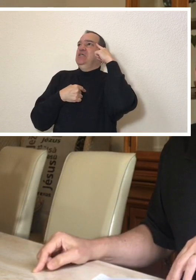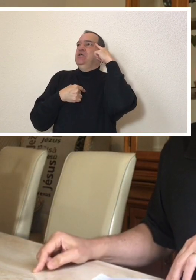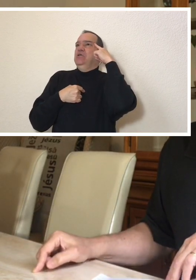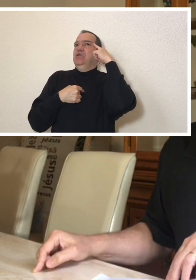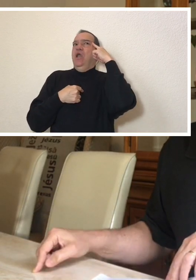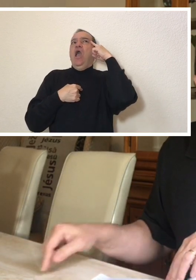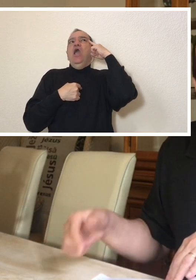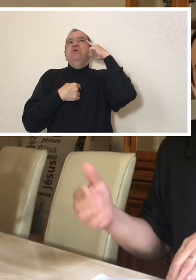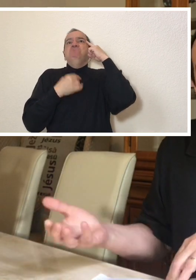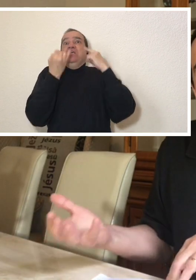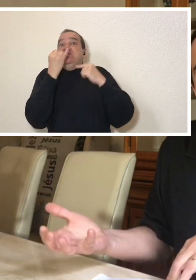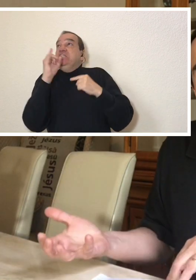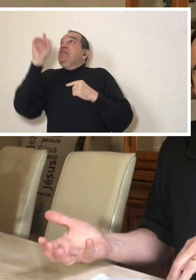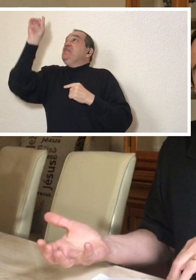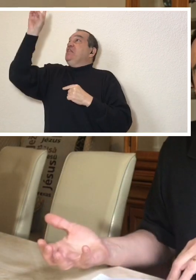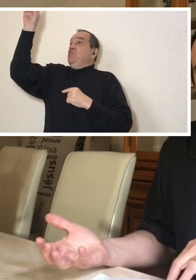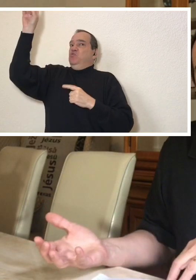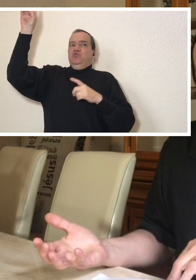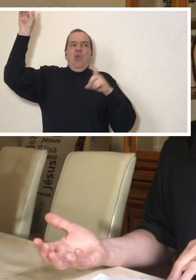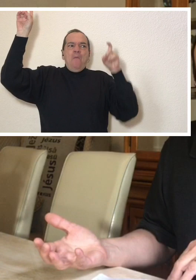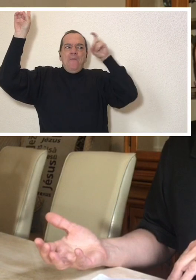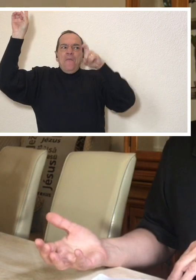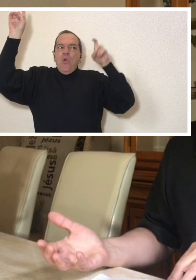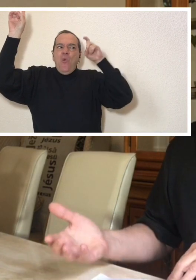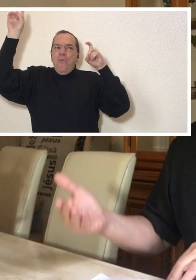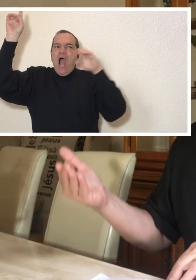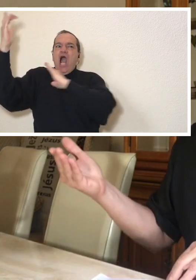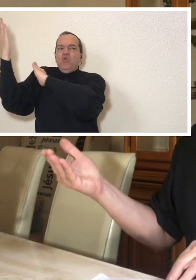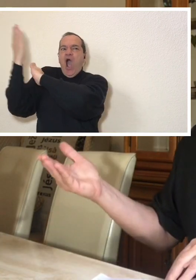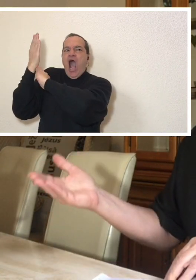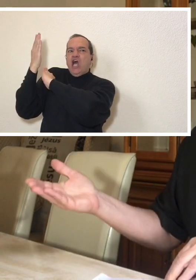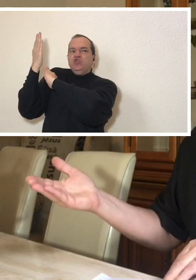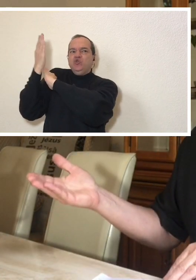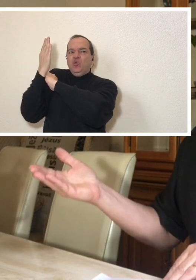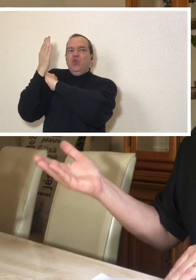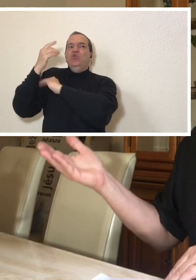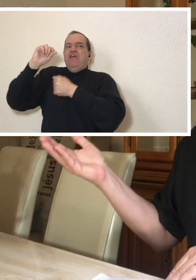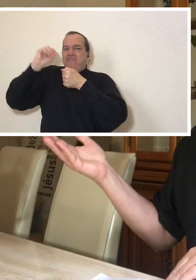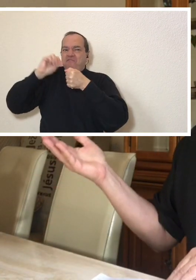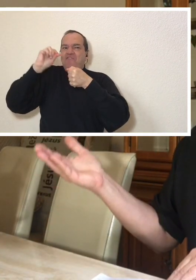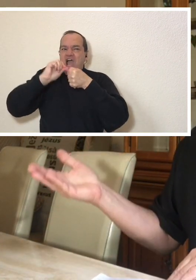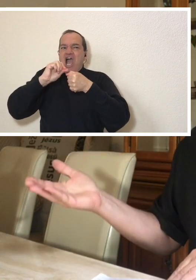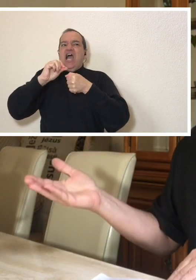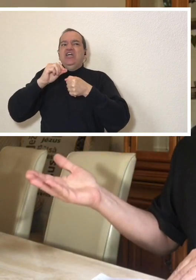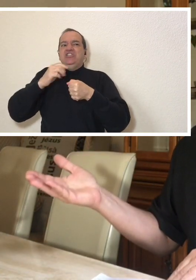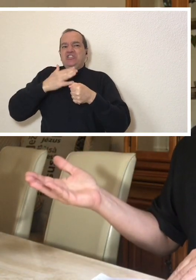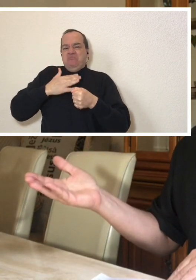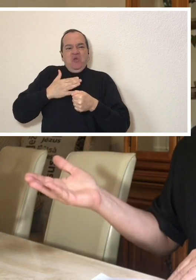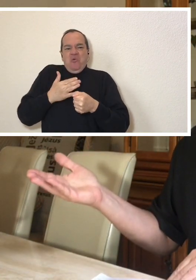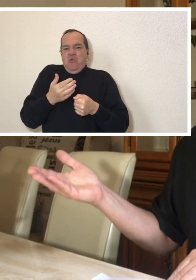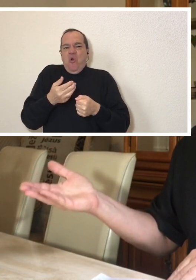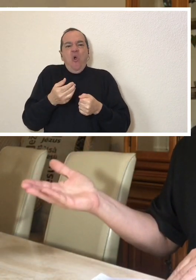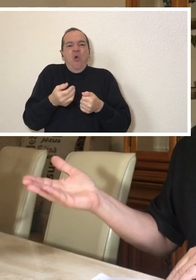and I thought to myself if He bothers to help me, and